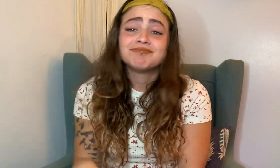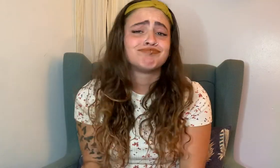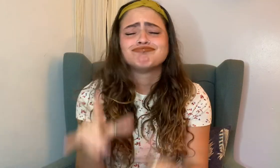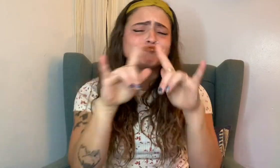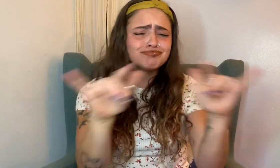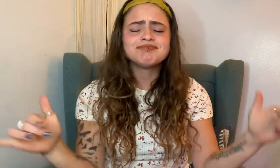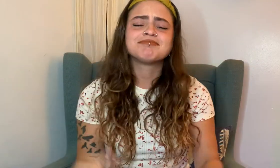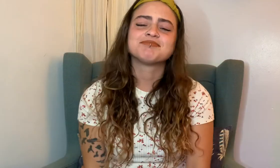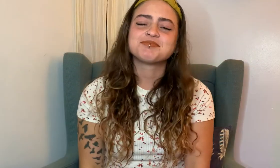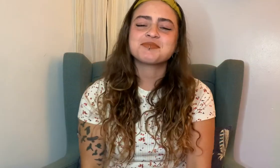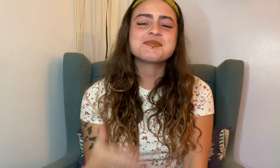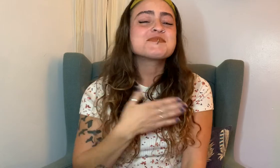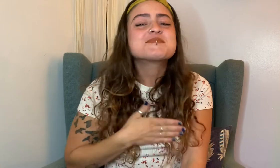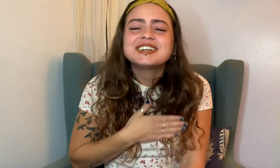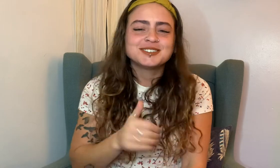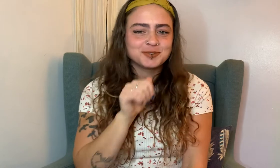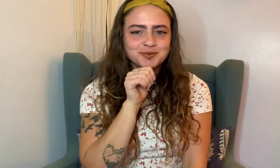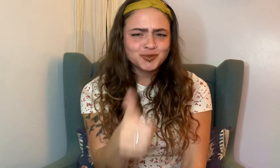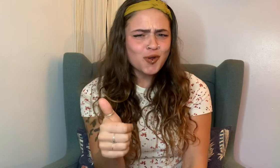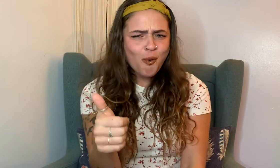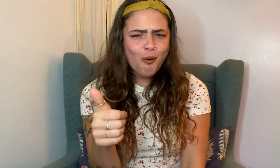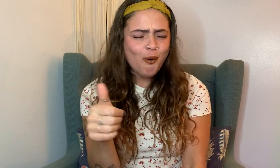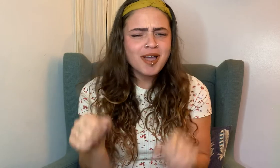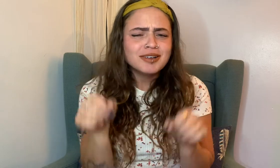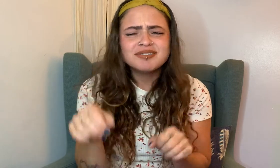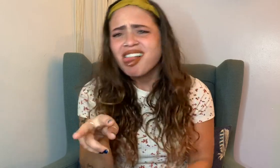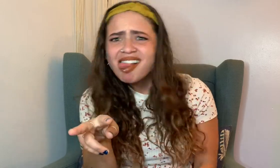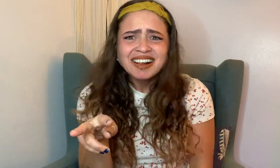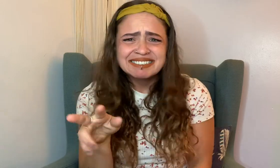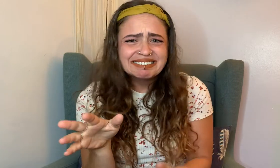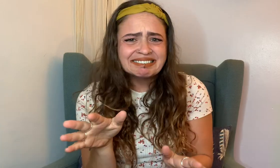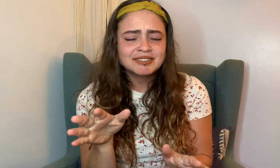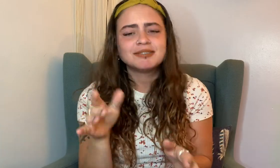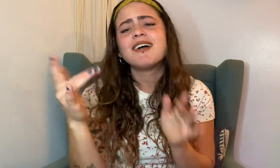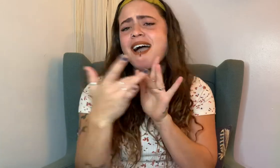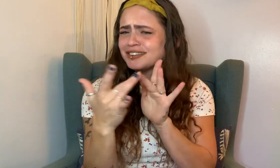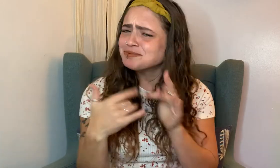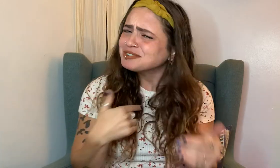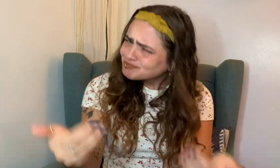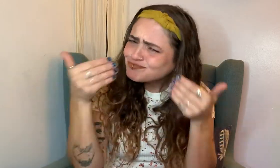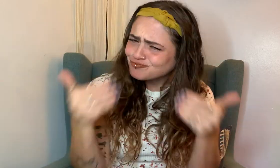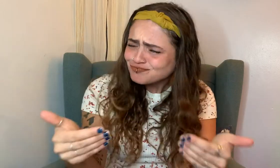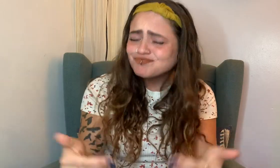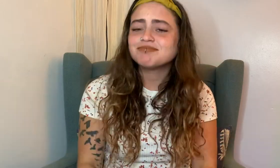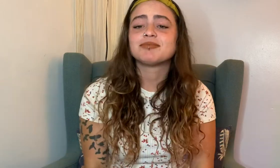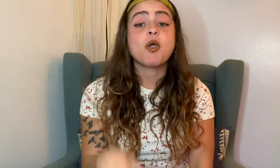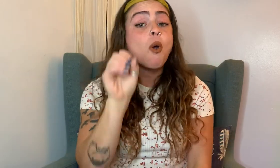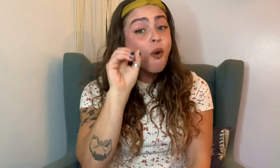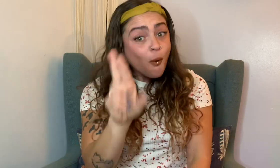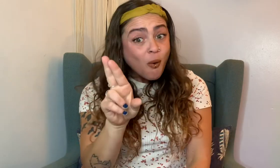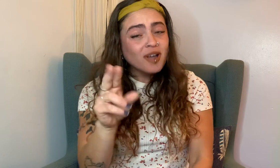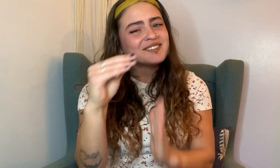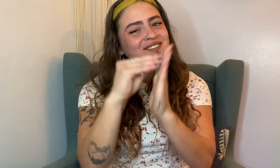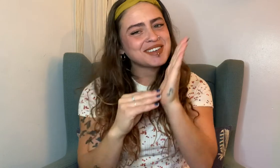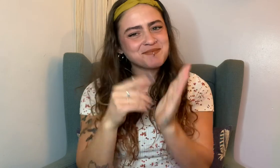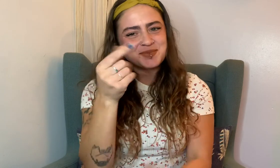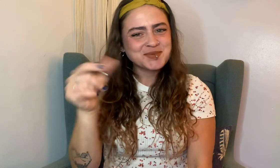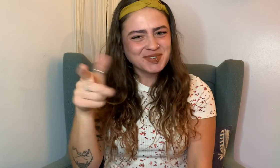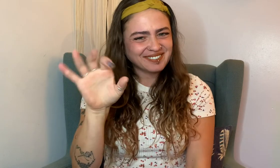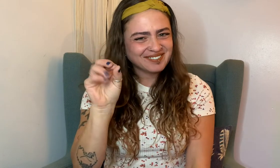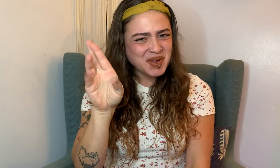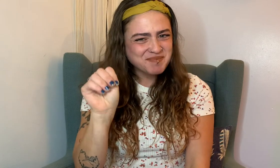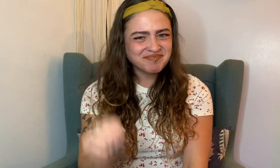please do not hesitate to contact me or fill out the Google Form*!